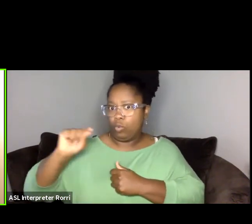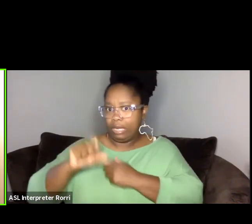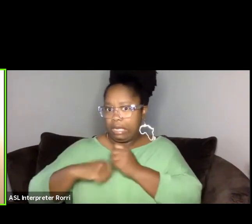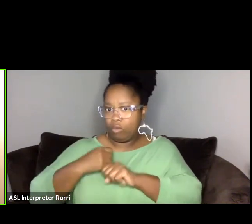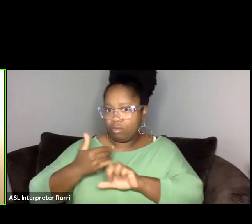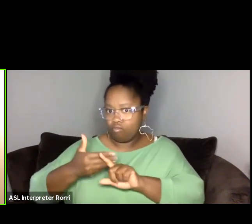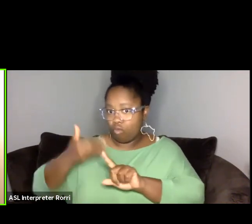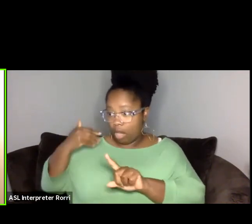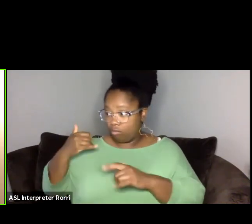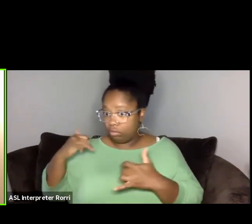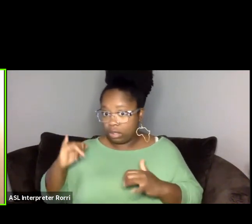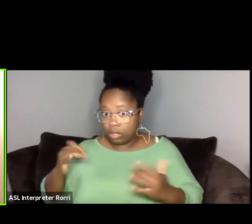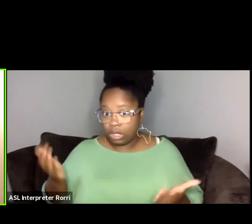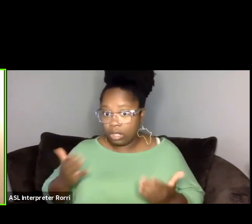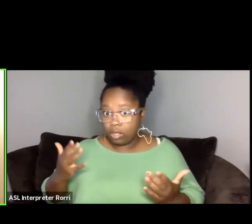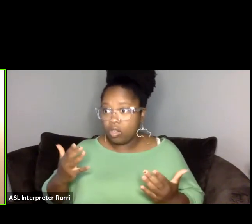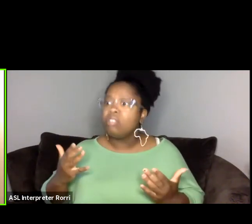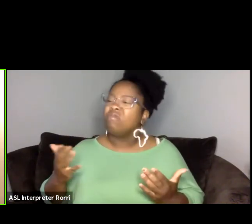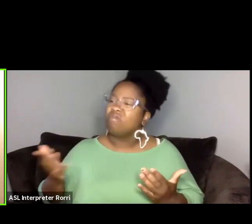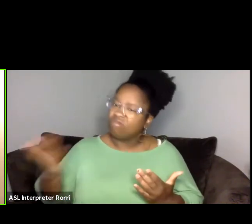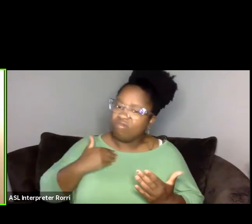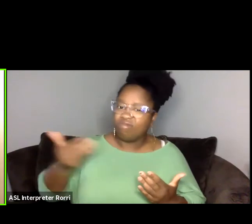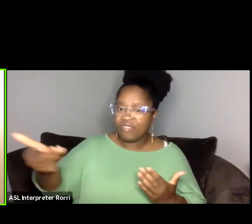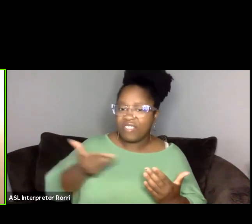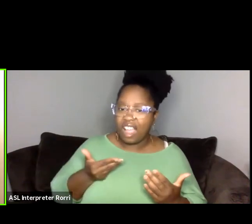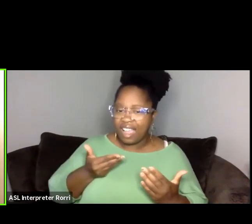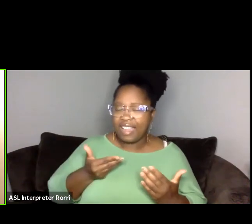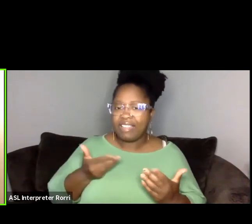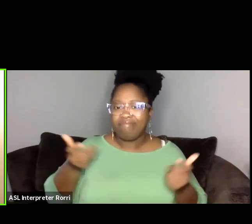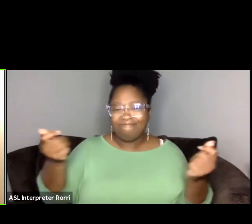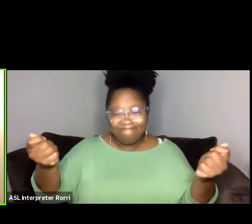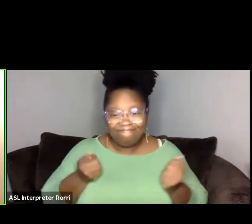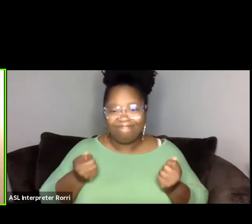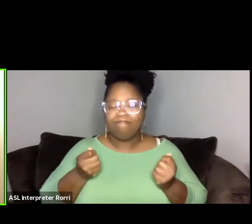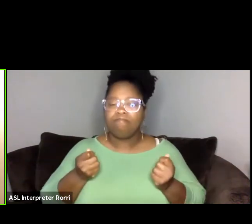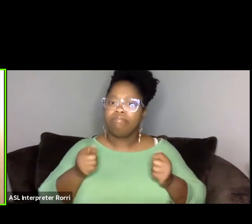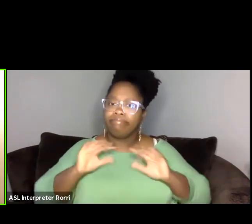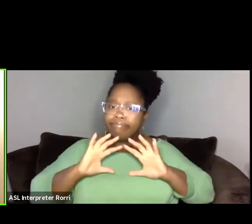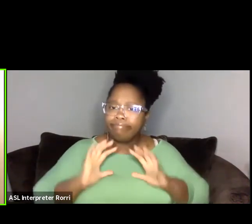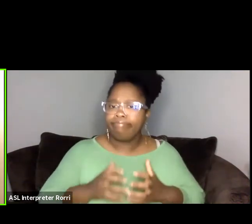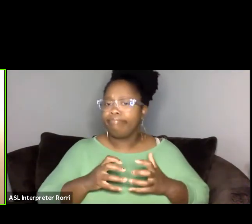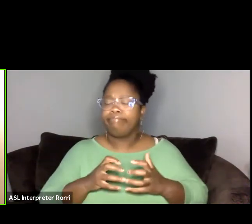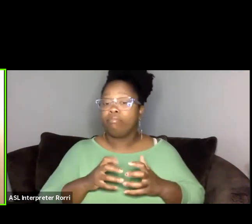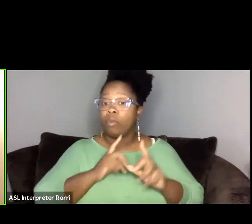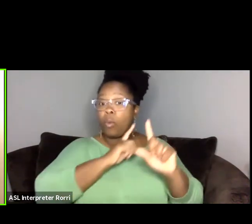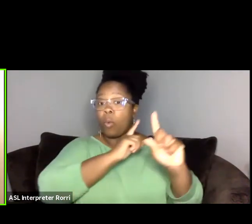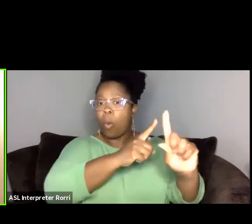and basically came together to sort of assess where we are in this moment and to sort of project